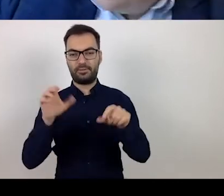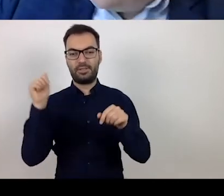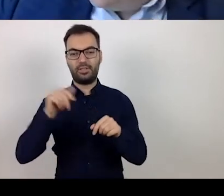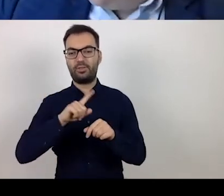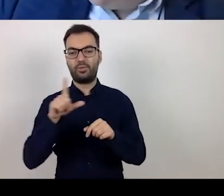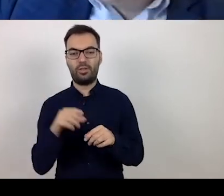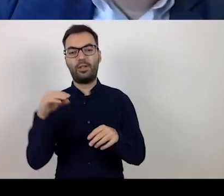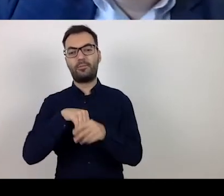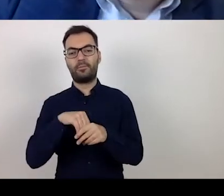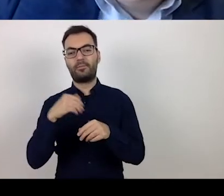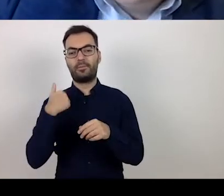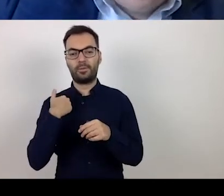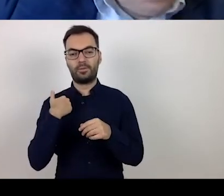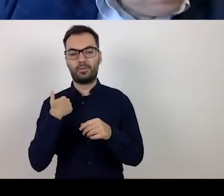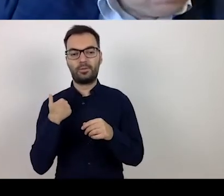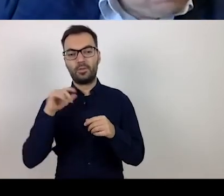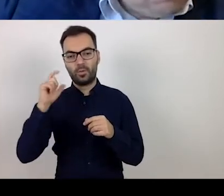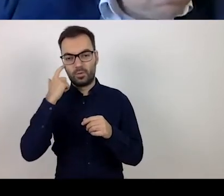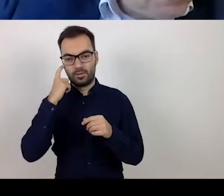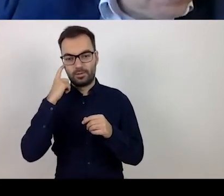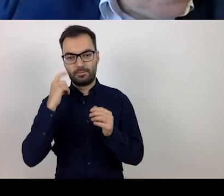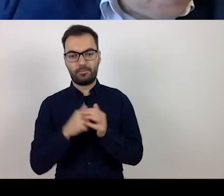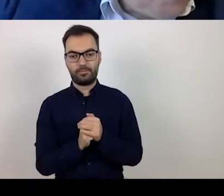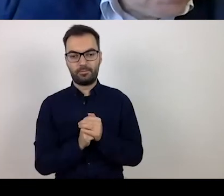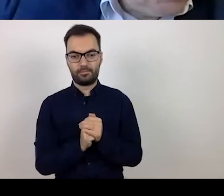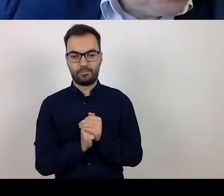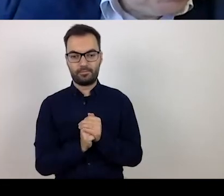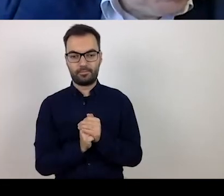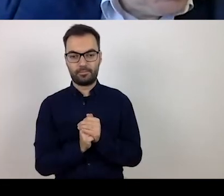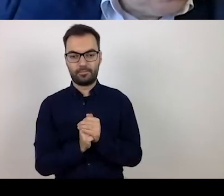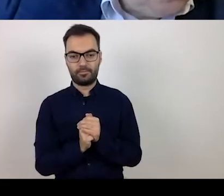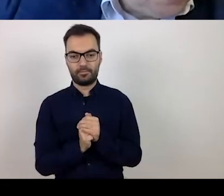above all transferring the funds for